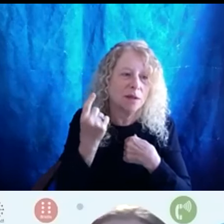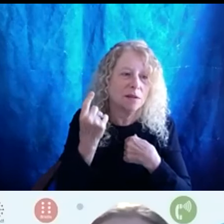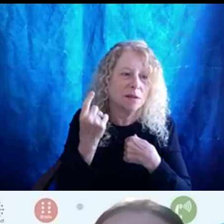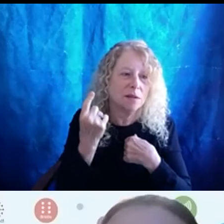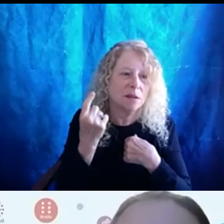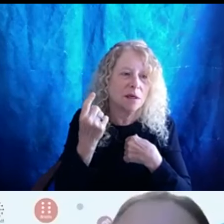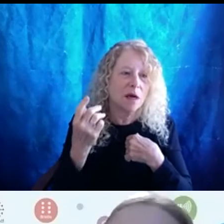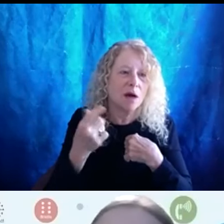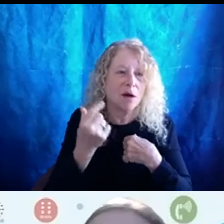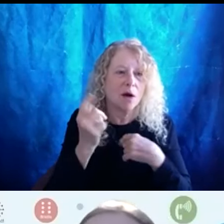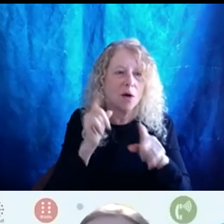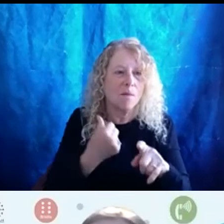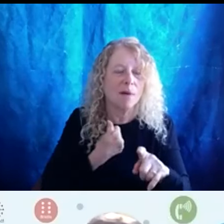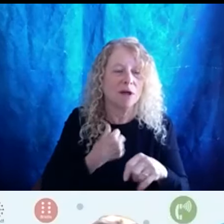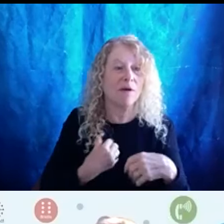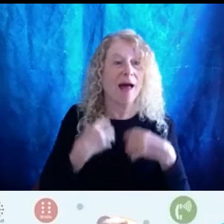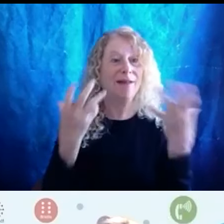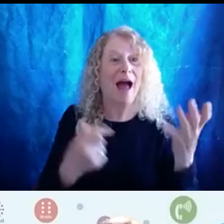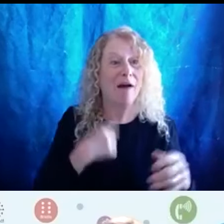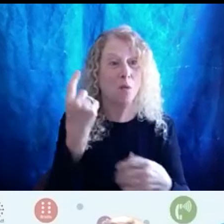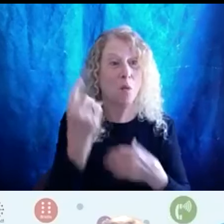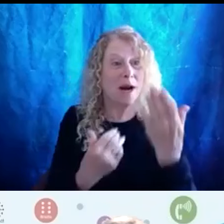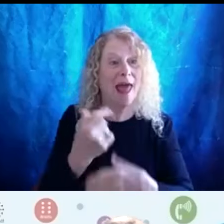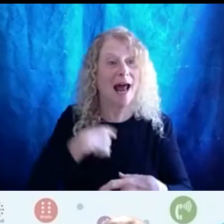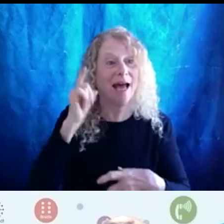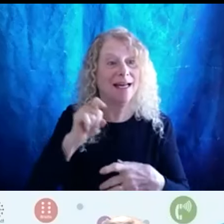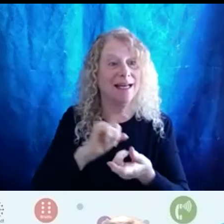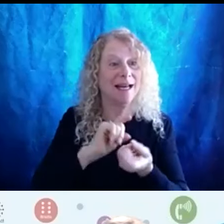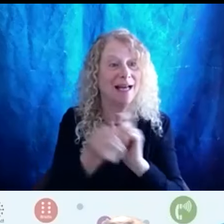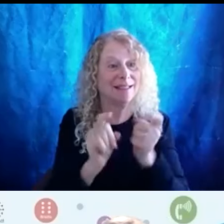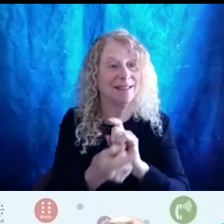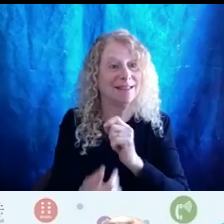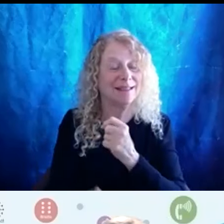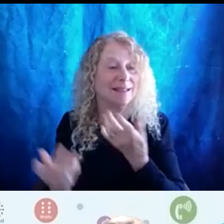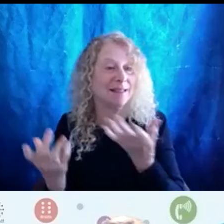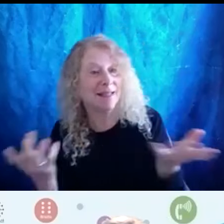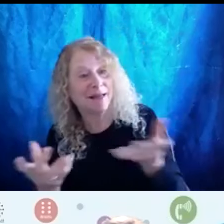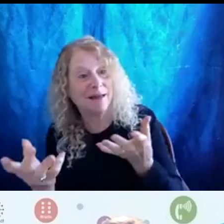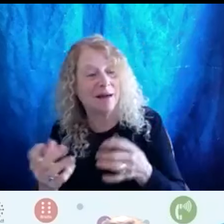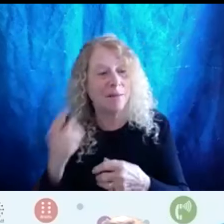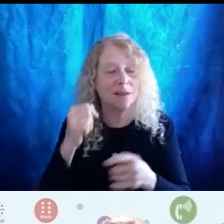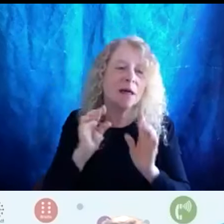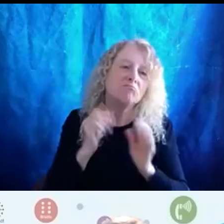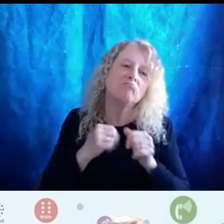hey, I'm one handed. I need accommodation kind of thing because I go through life learning to adapt,